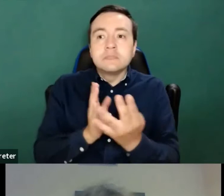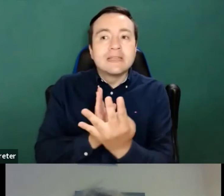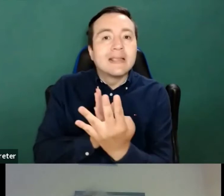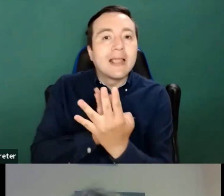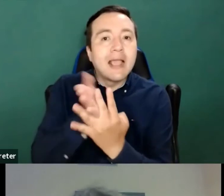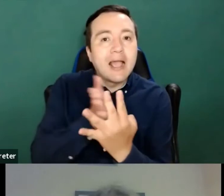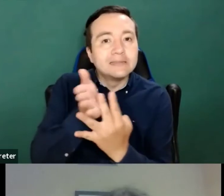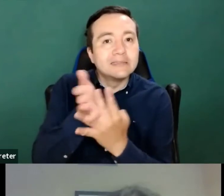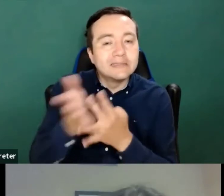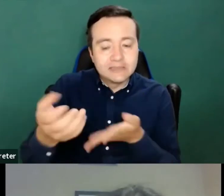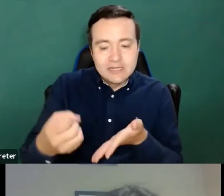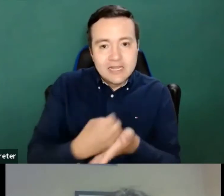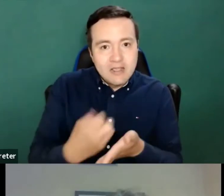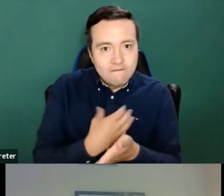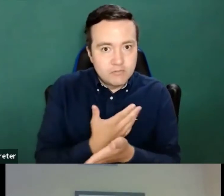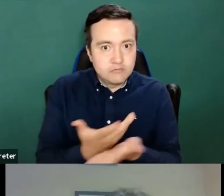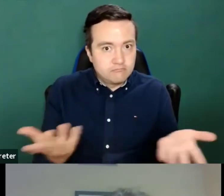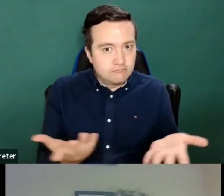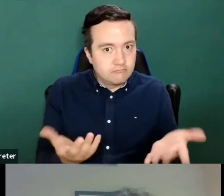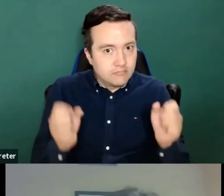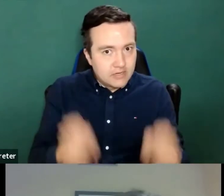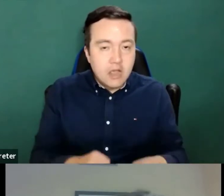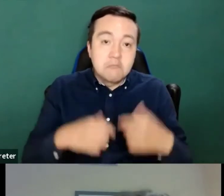again, whether it's polite pipe, private or public.